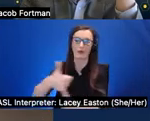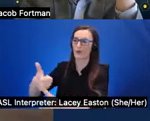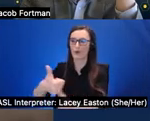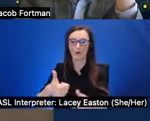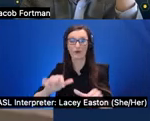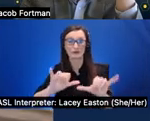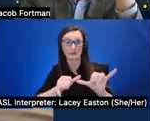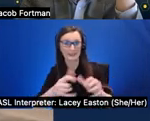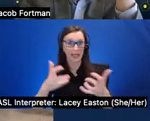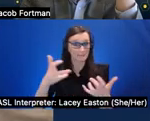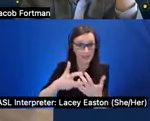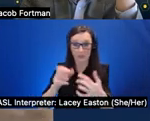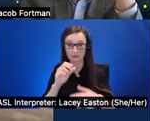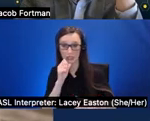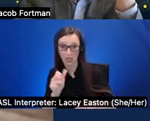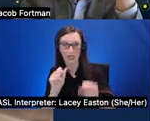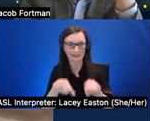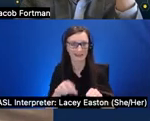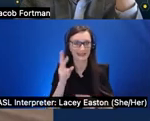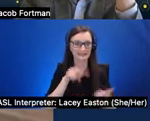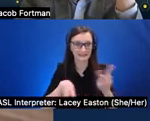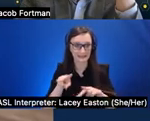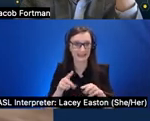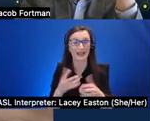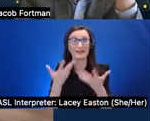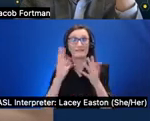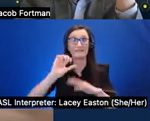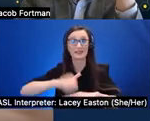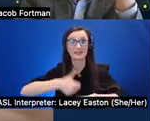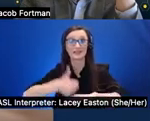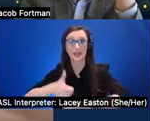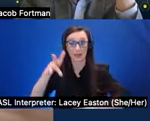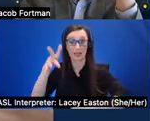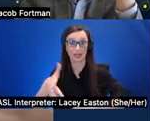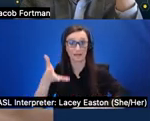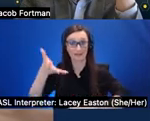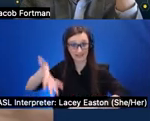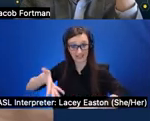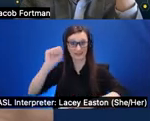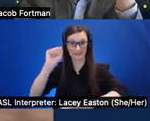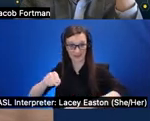put the object they can find them again by moving the camera around and then hear information about